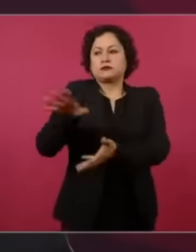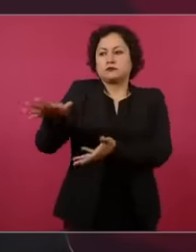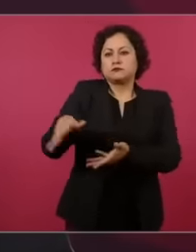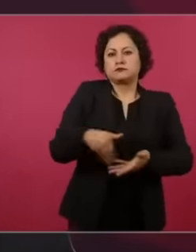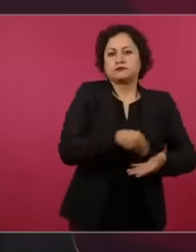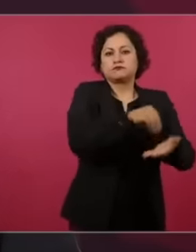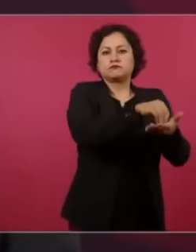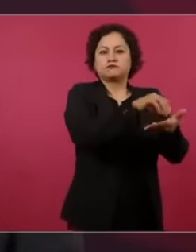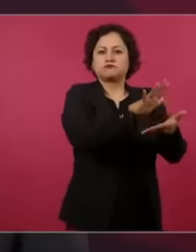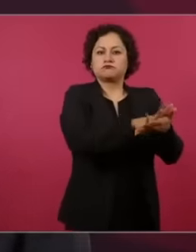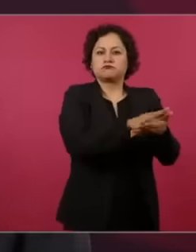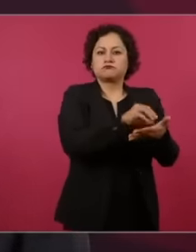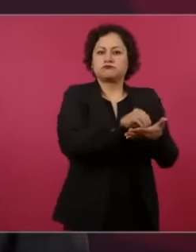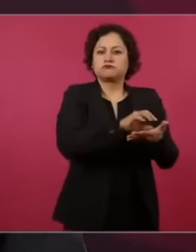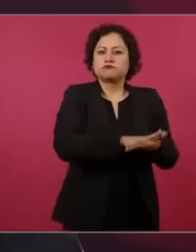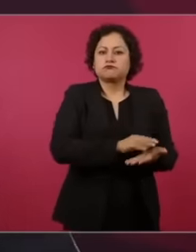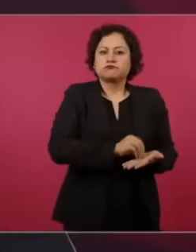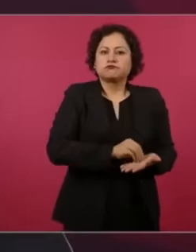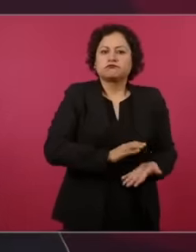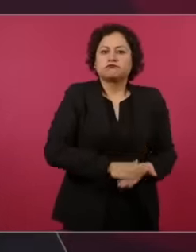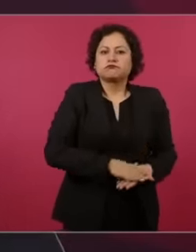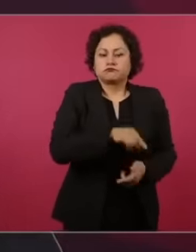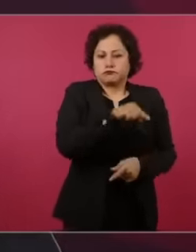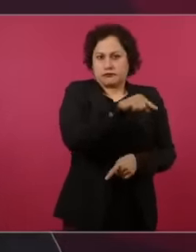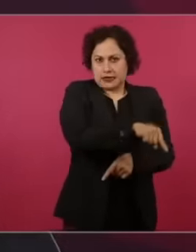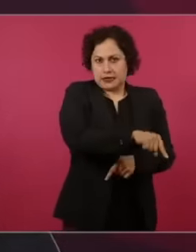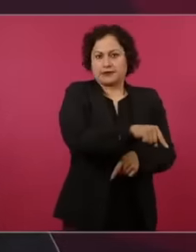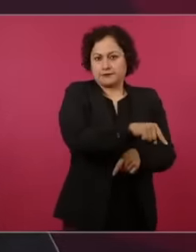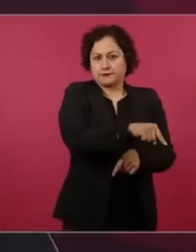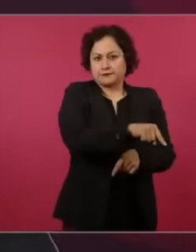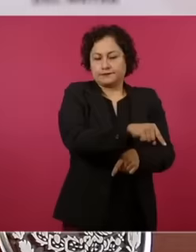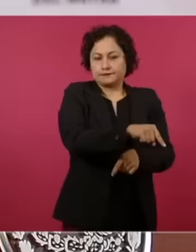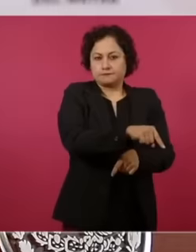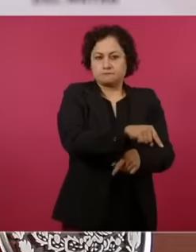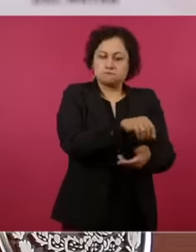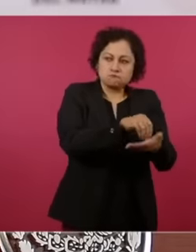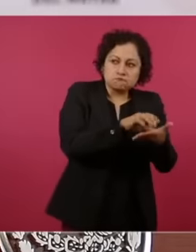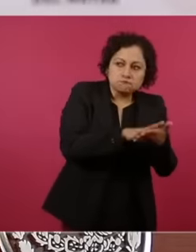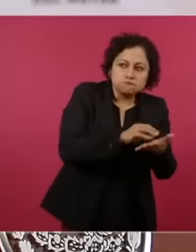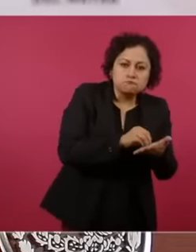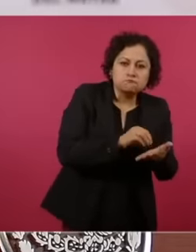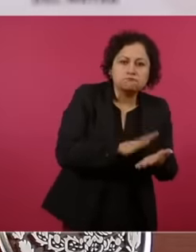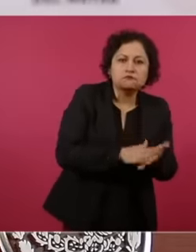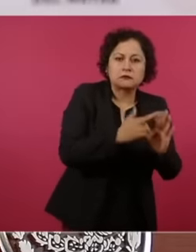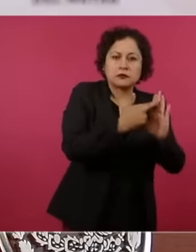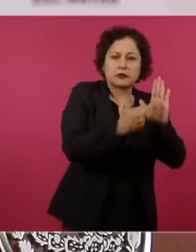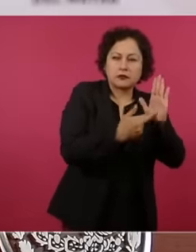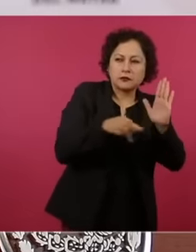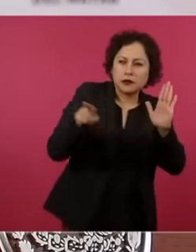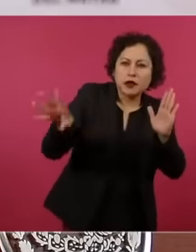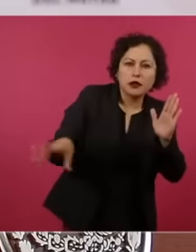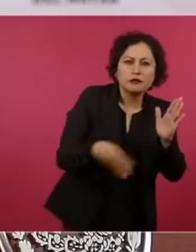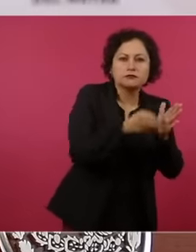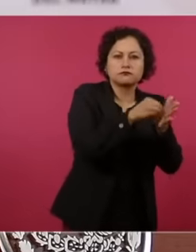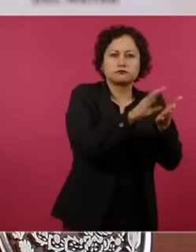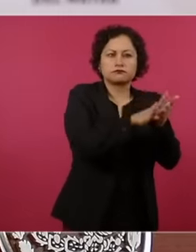financial system and the vulnerable activities. I repeat, there is no official criterion here other than that of the